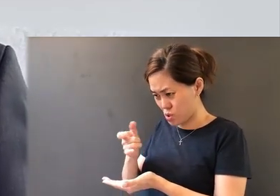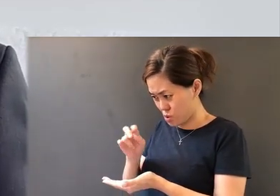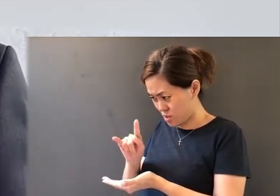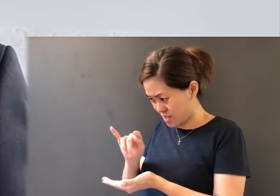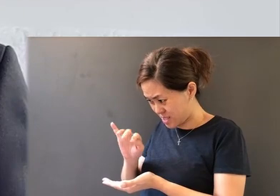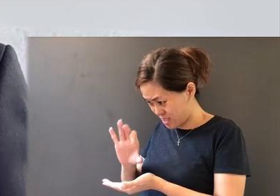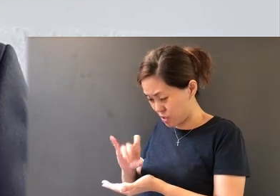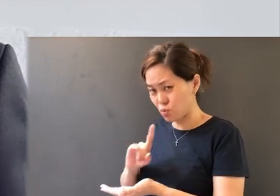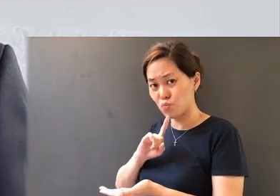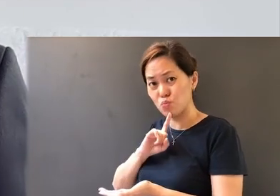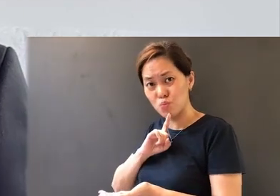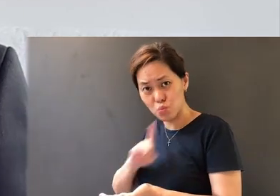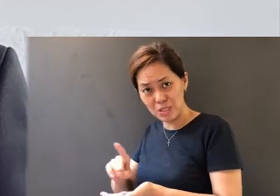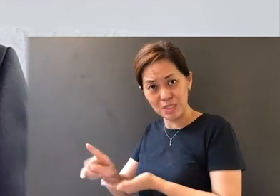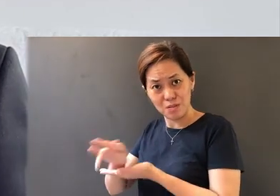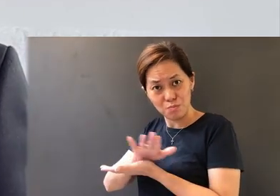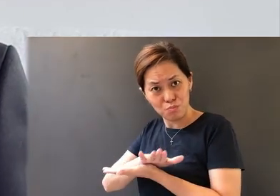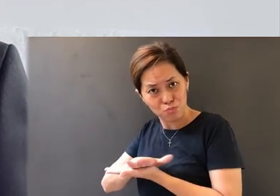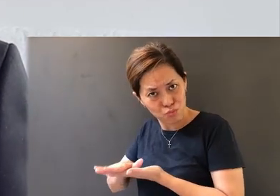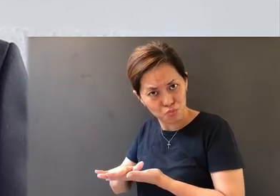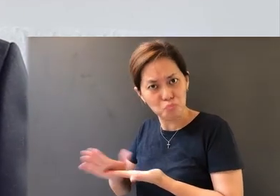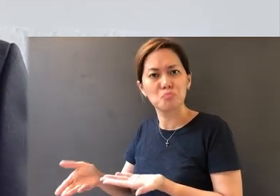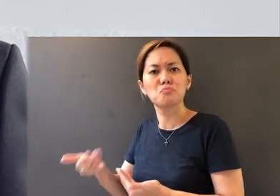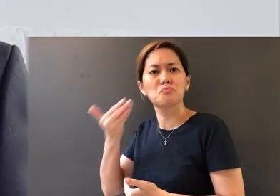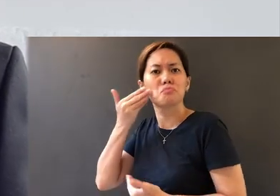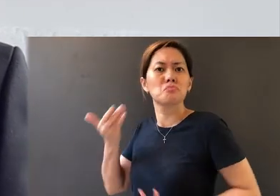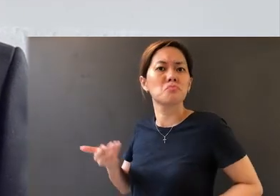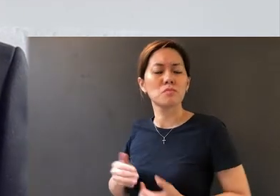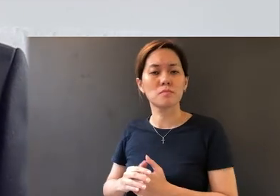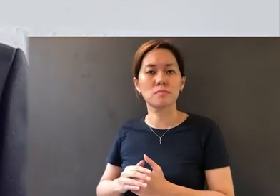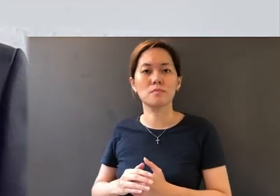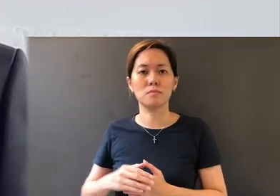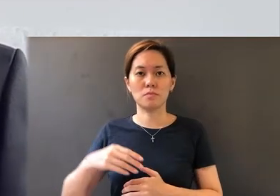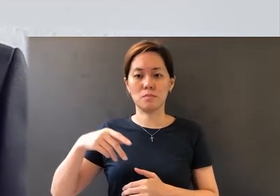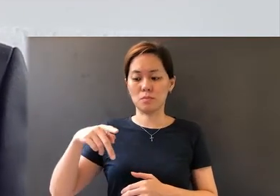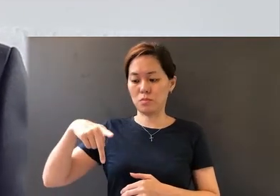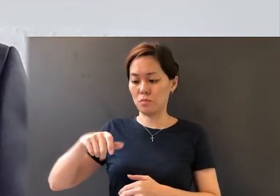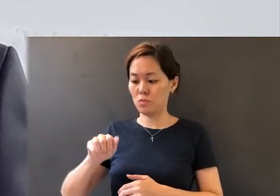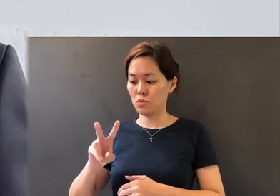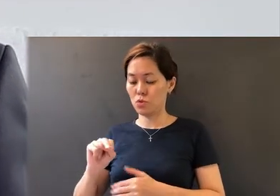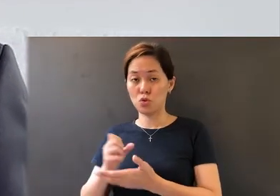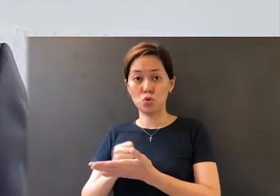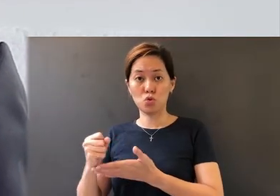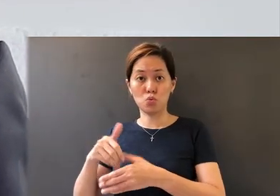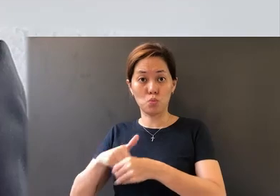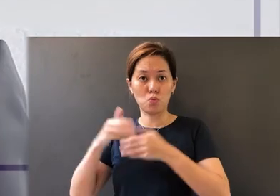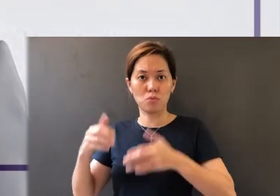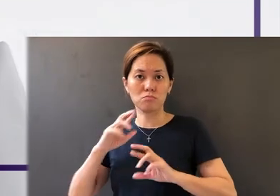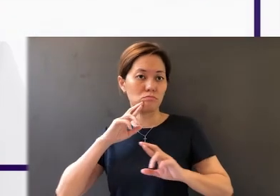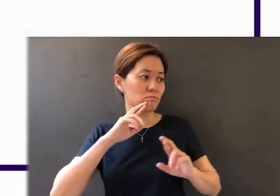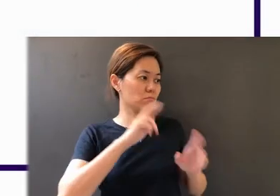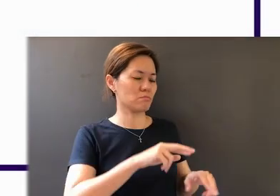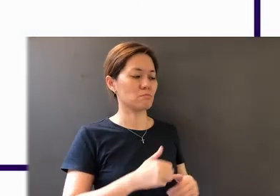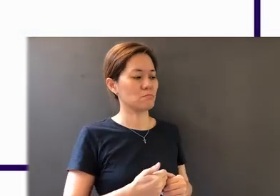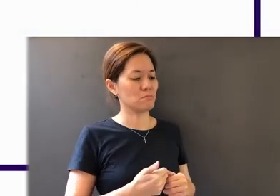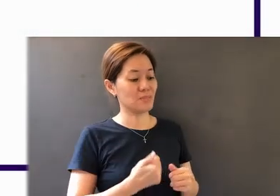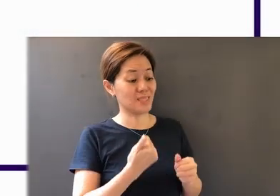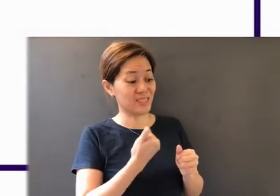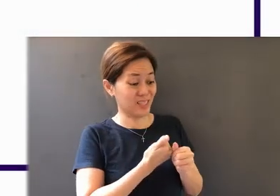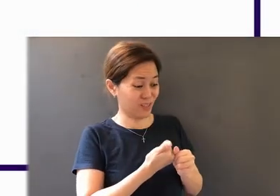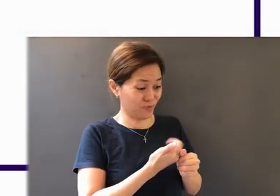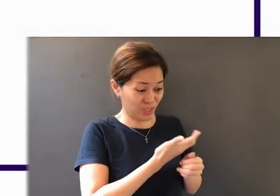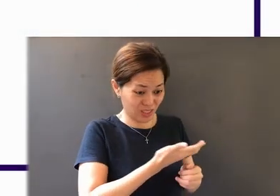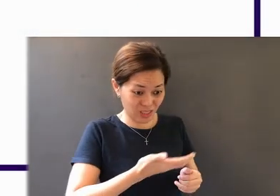real and pure?" And the pawn shop owner replied that for every item,